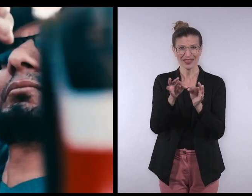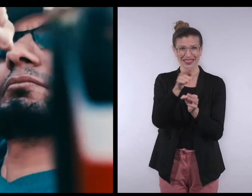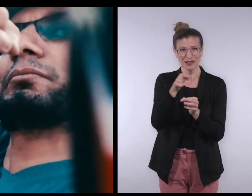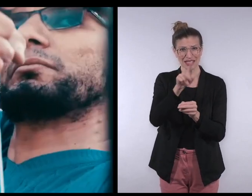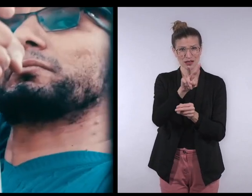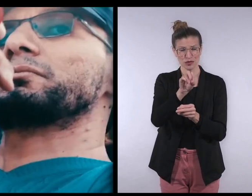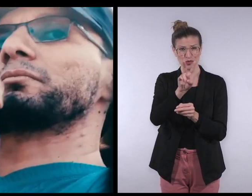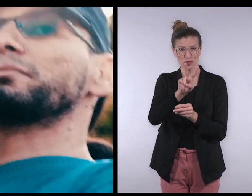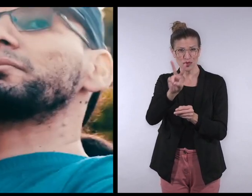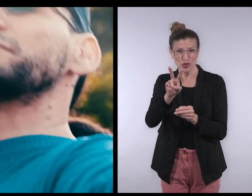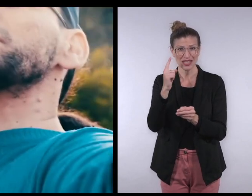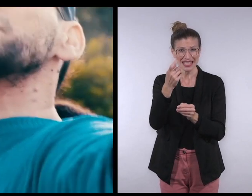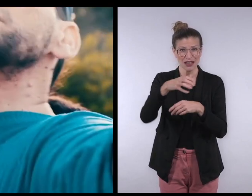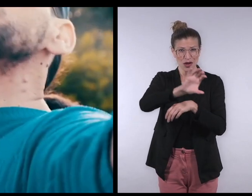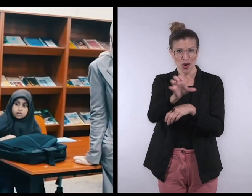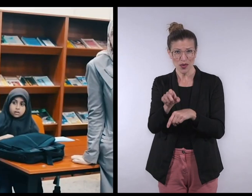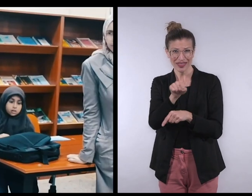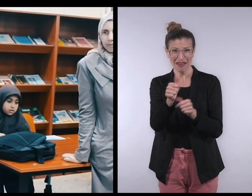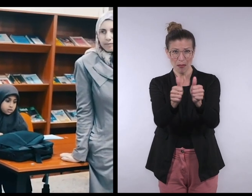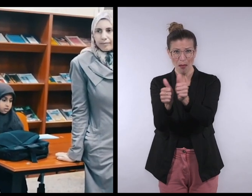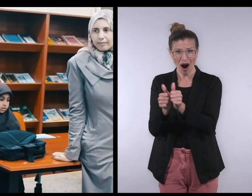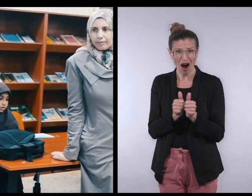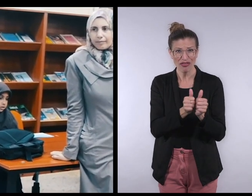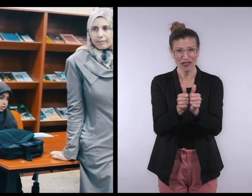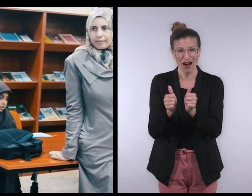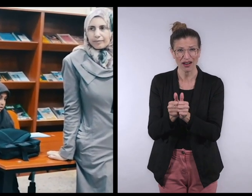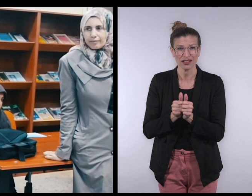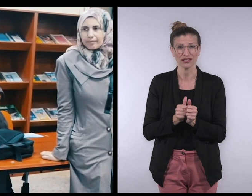and implemented by local partners in six countries through 2022.